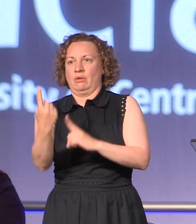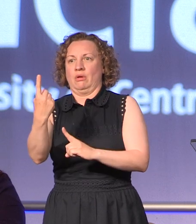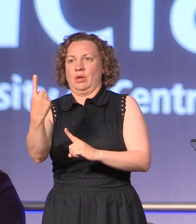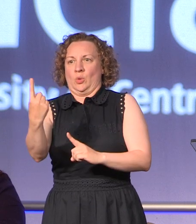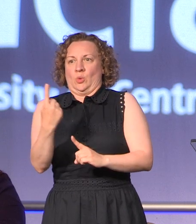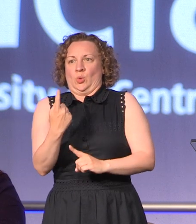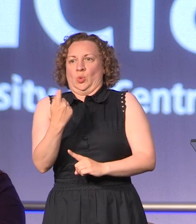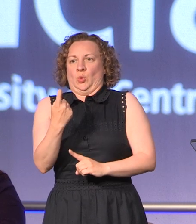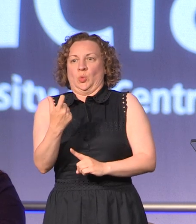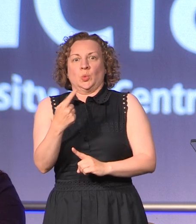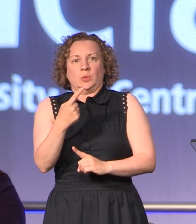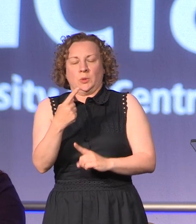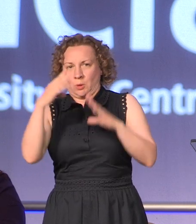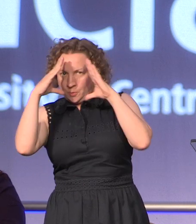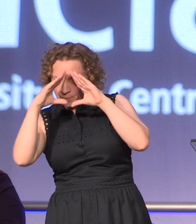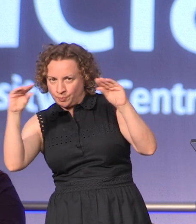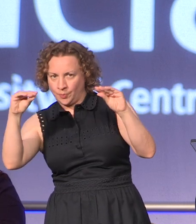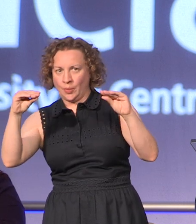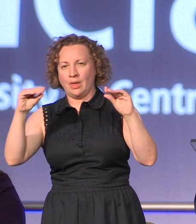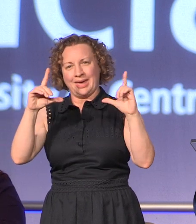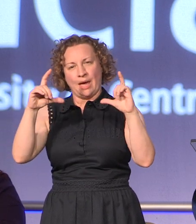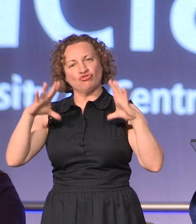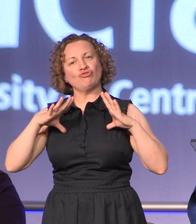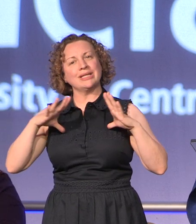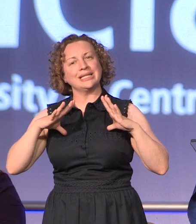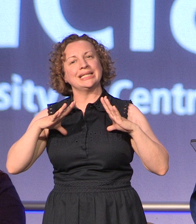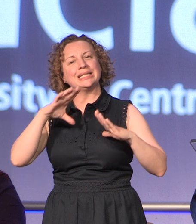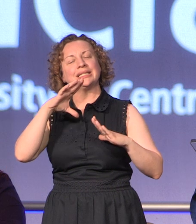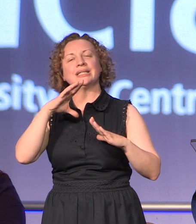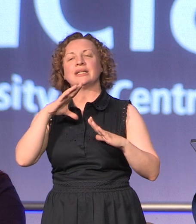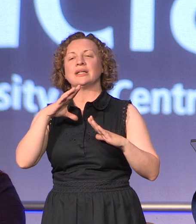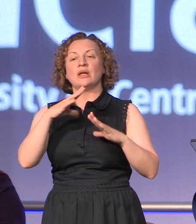to have your camera's at the ready could I please ask all the graduates to stand